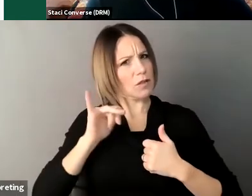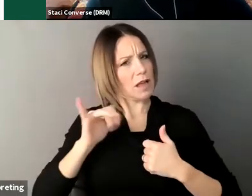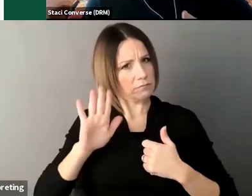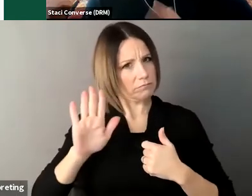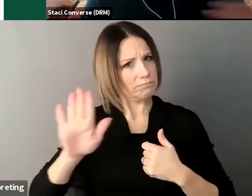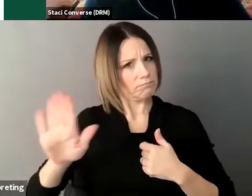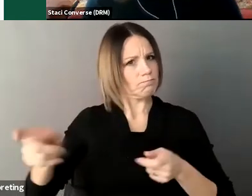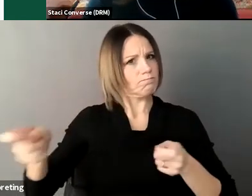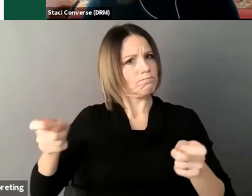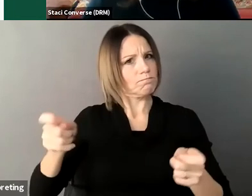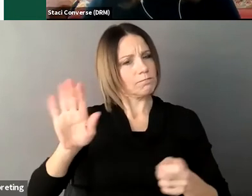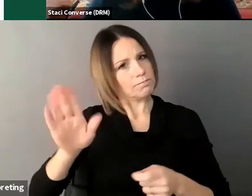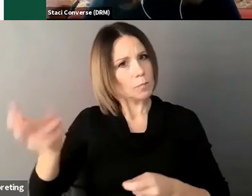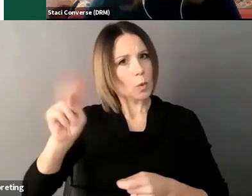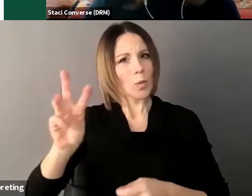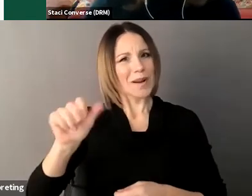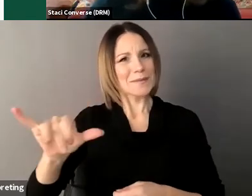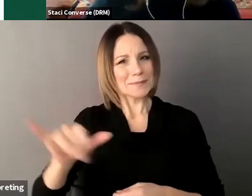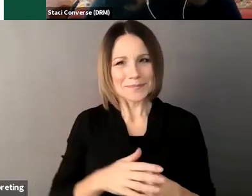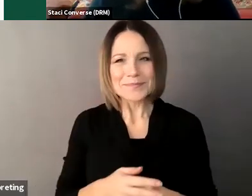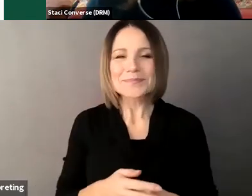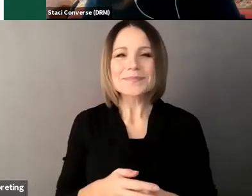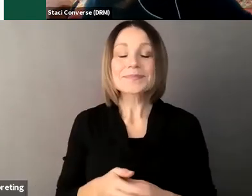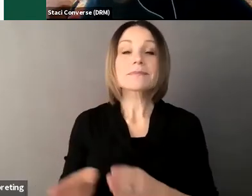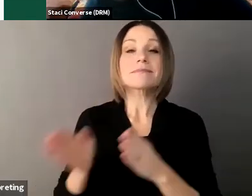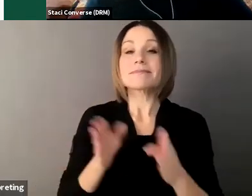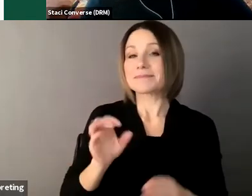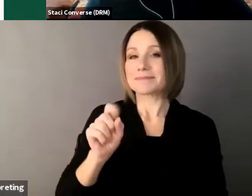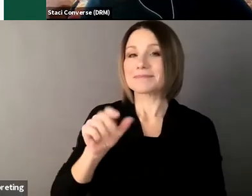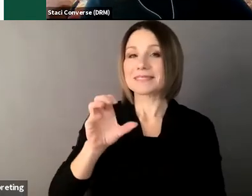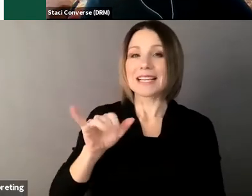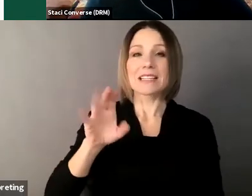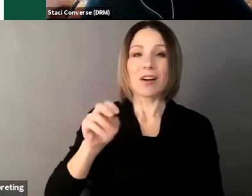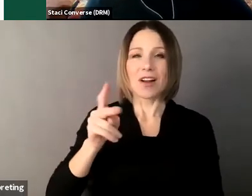and I am from Disability Rights Maine which is means protection and advocacy organization